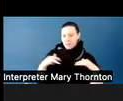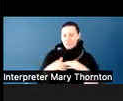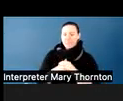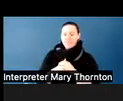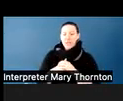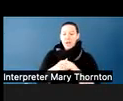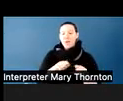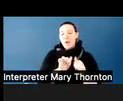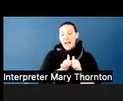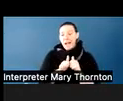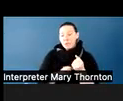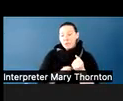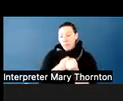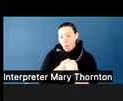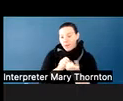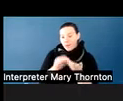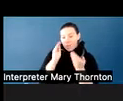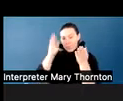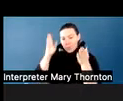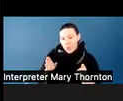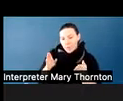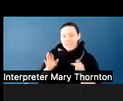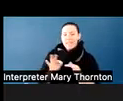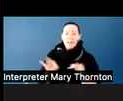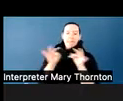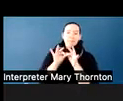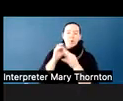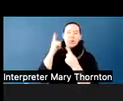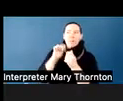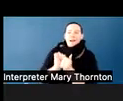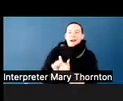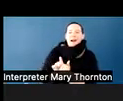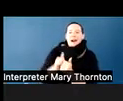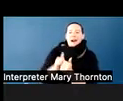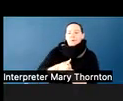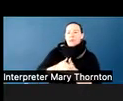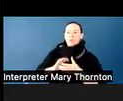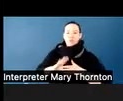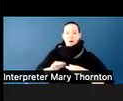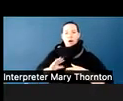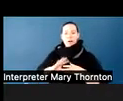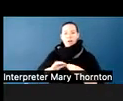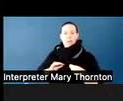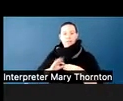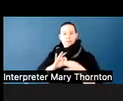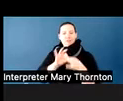and how we conceptualize our students. So traditionally when we think about the autism spectrum,